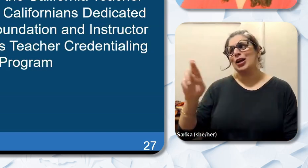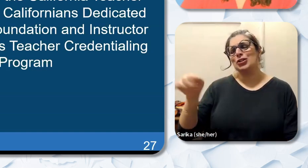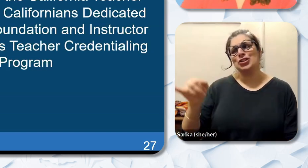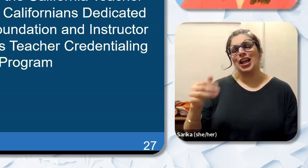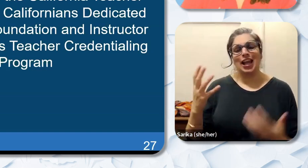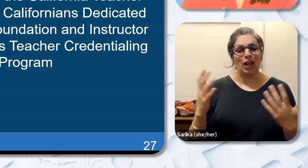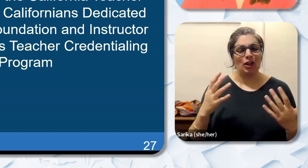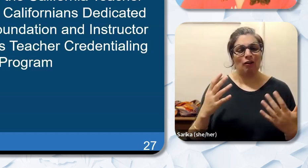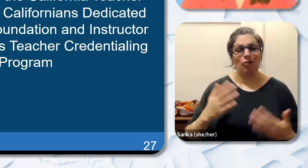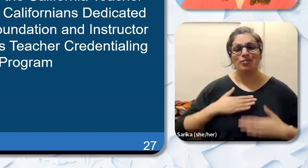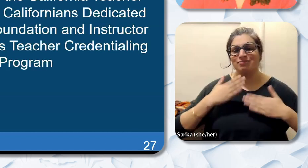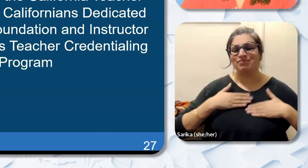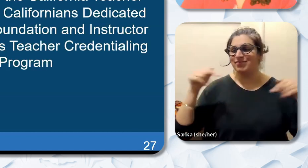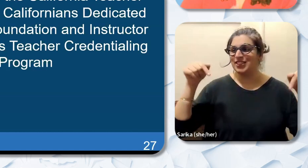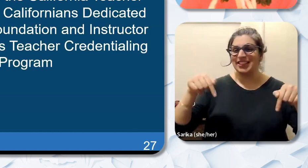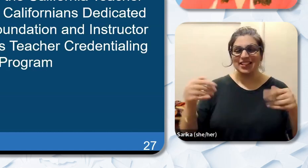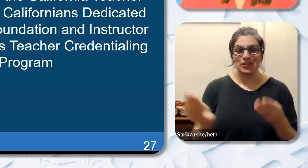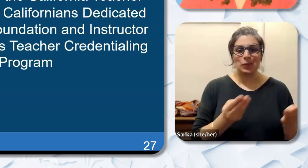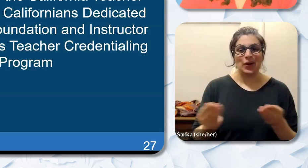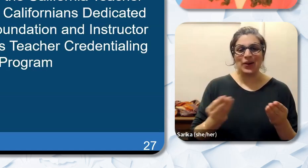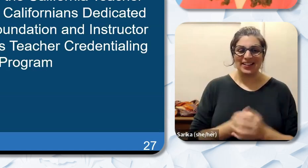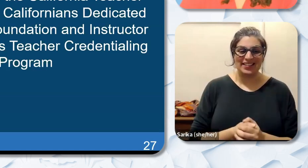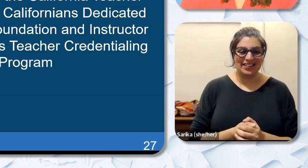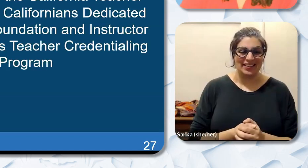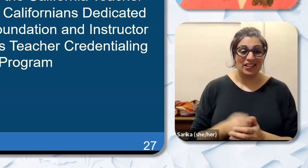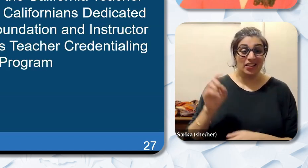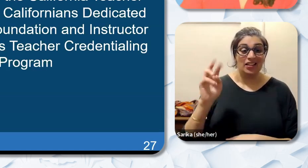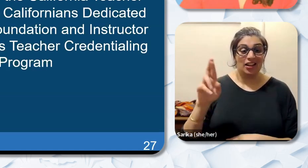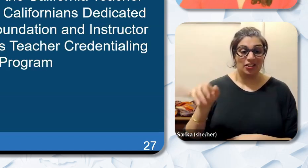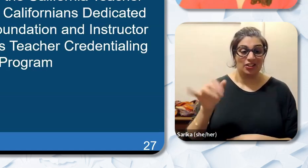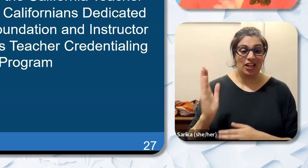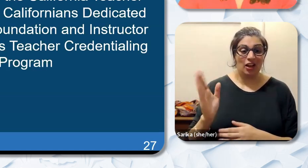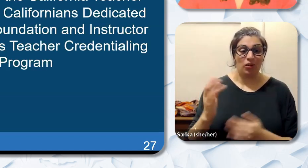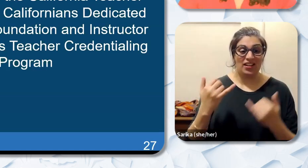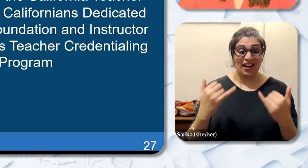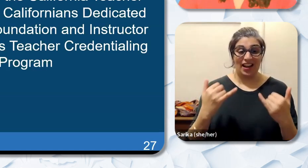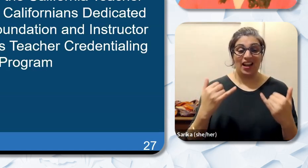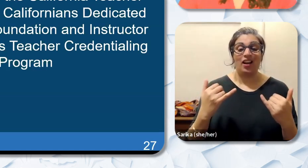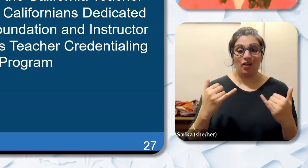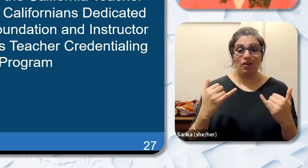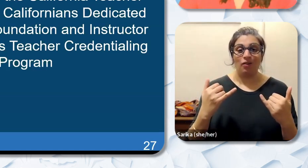here to moderate our panel discussion. Dr. J will now be introducing our wonderful panelists that we